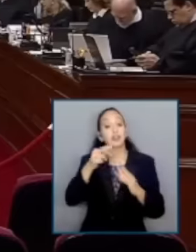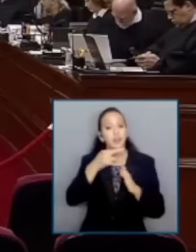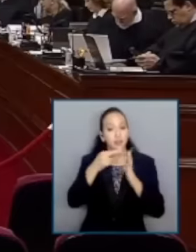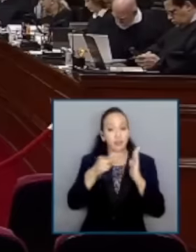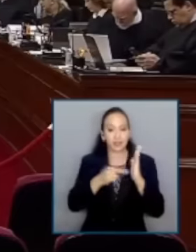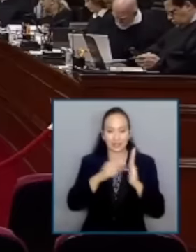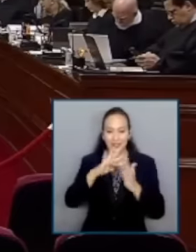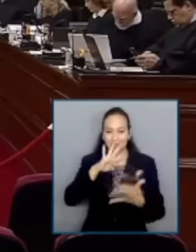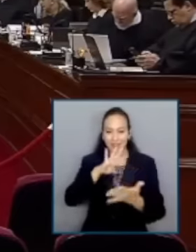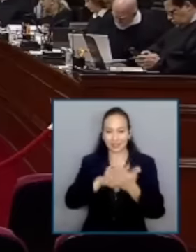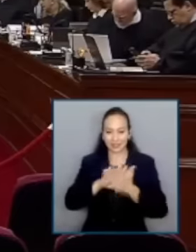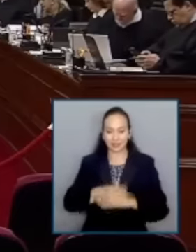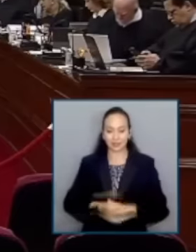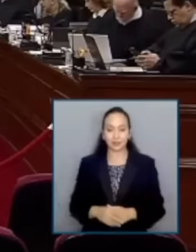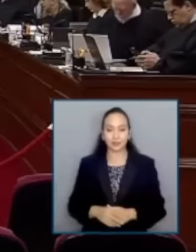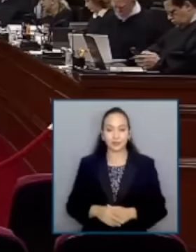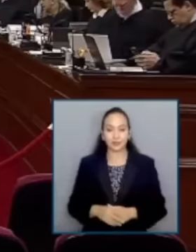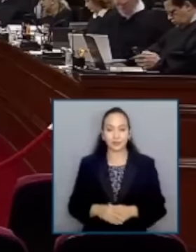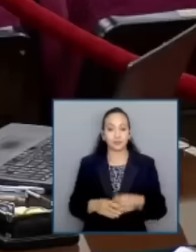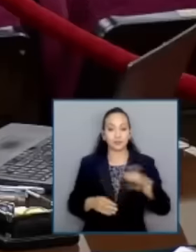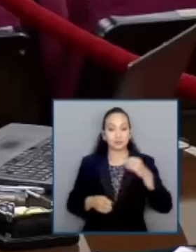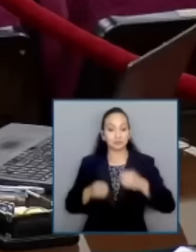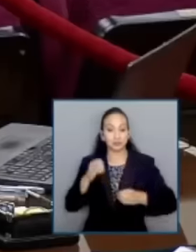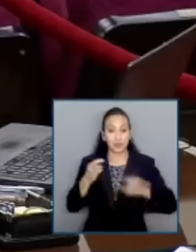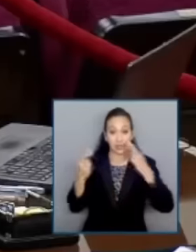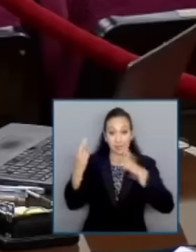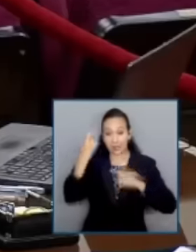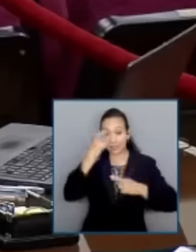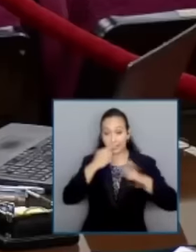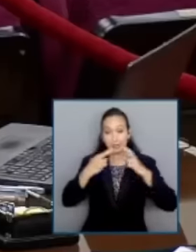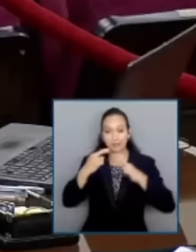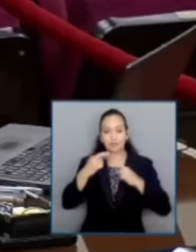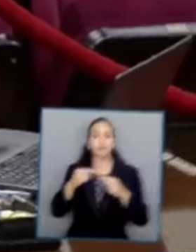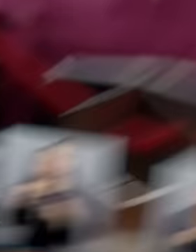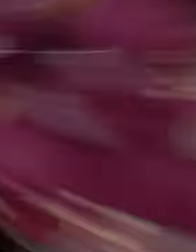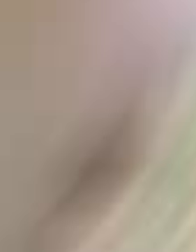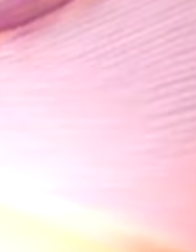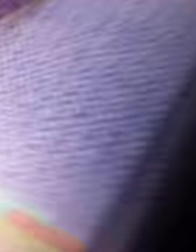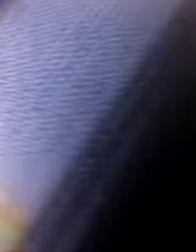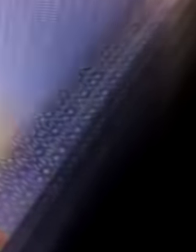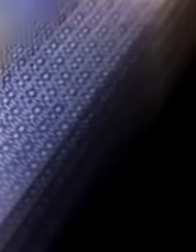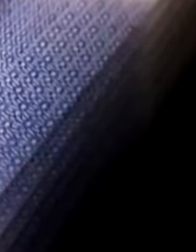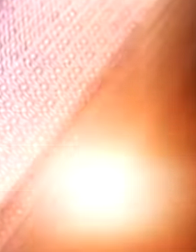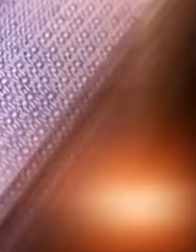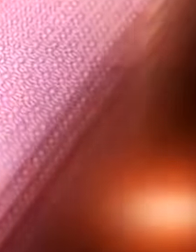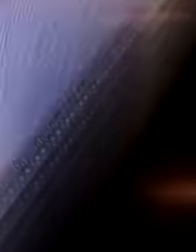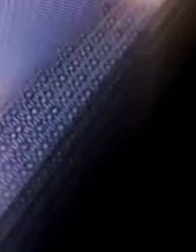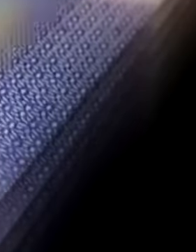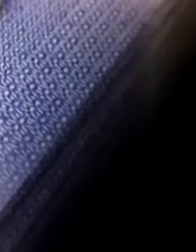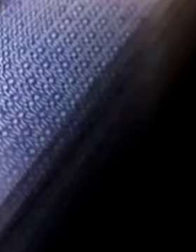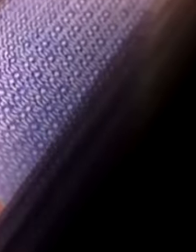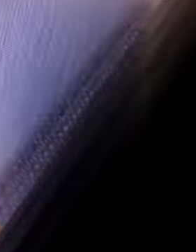in the world, judges, magistrates and ministers who spend a lot of people's money to